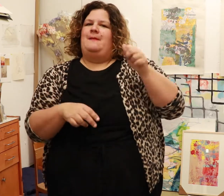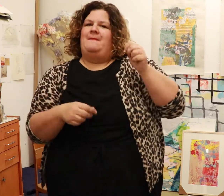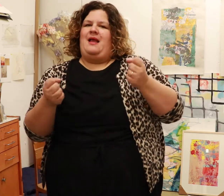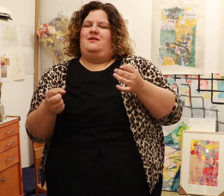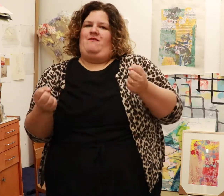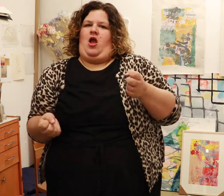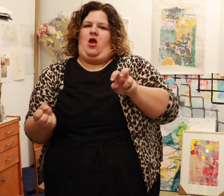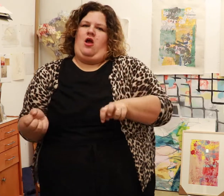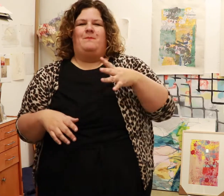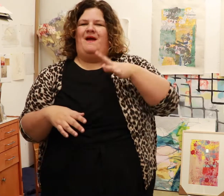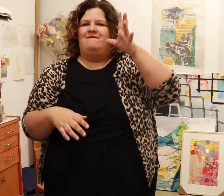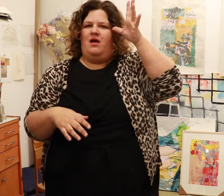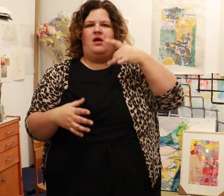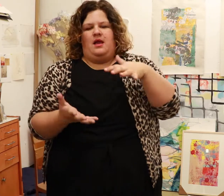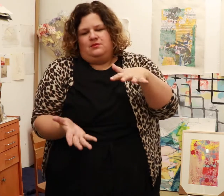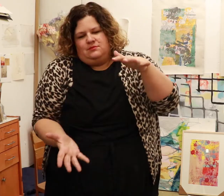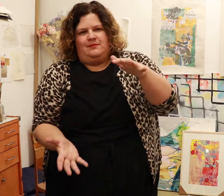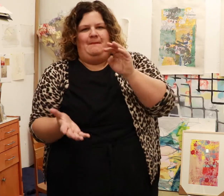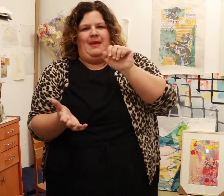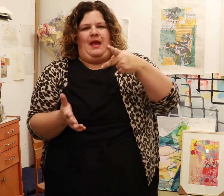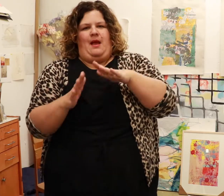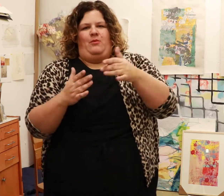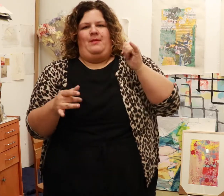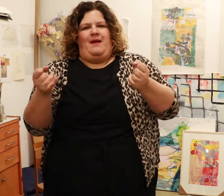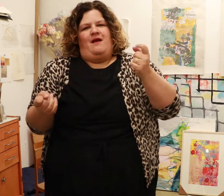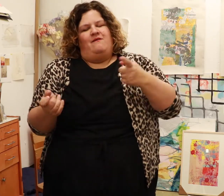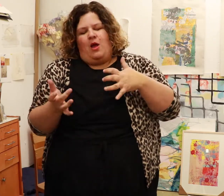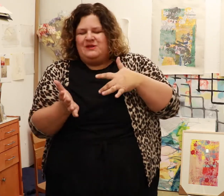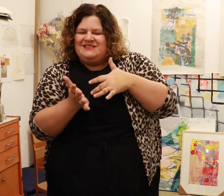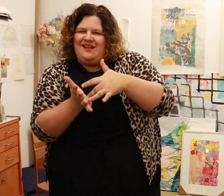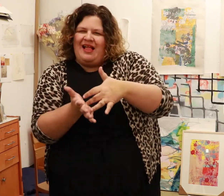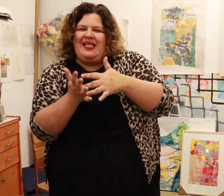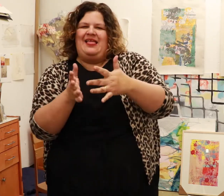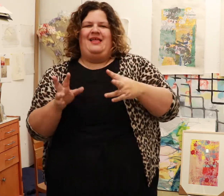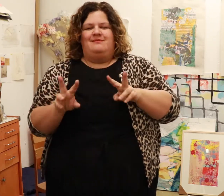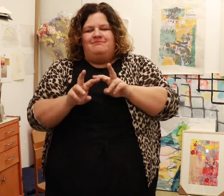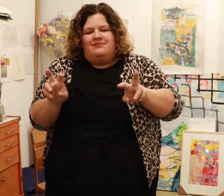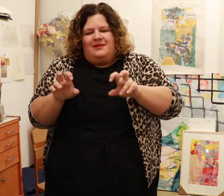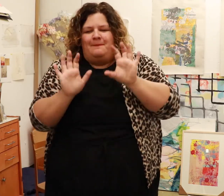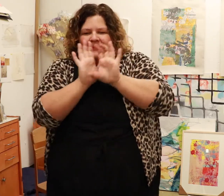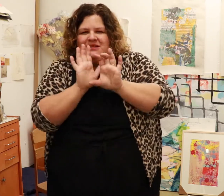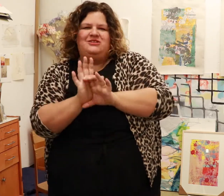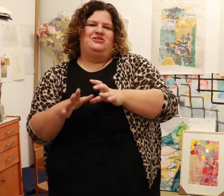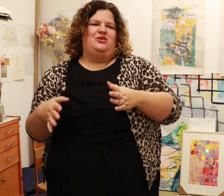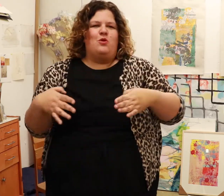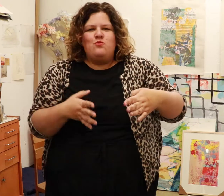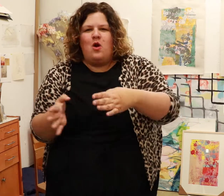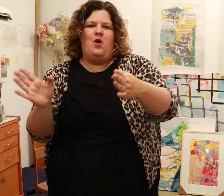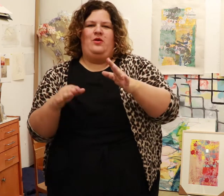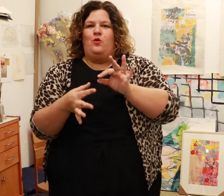where my dad kept stacks of maps, and my family traveled a lot. I often would study the maps, the pictures, the roads and